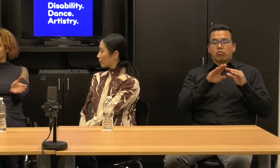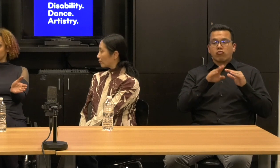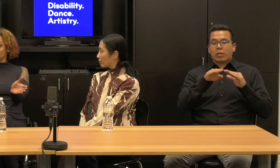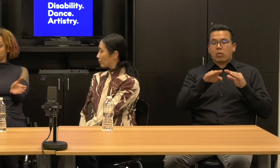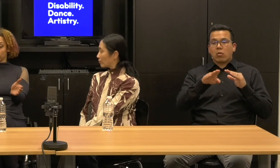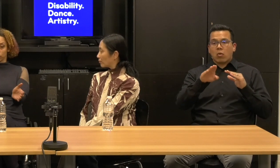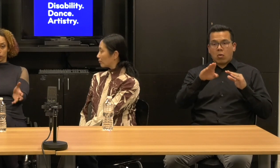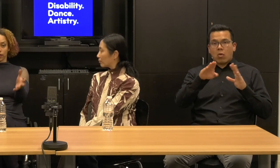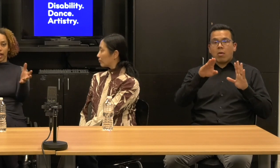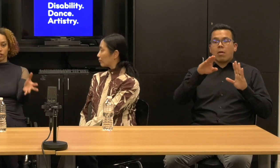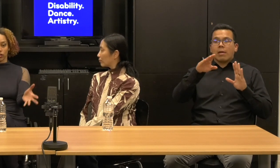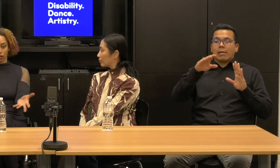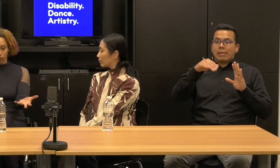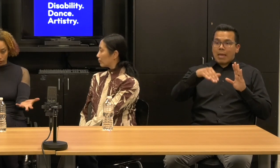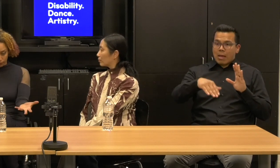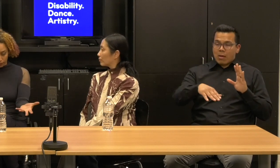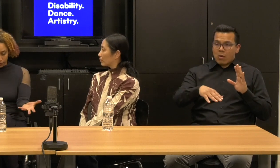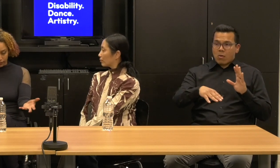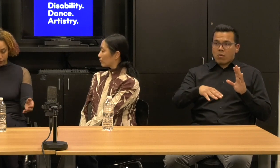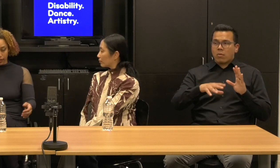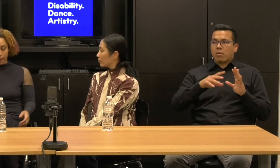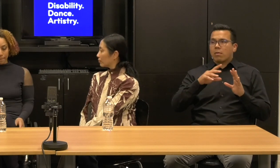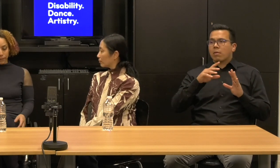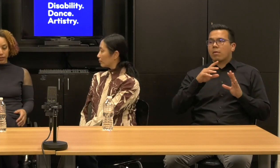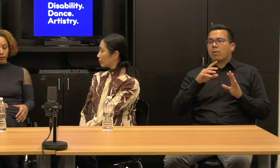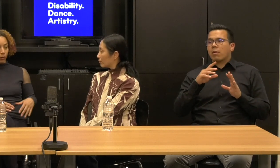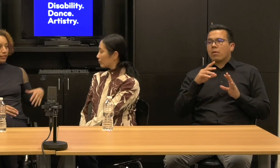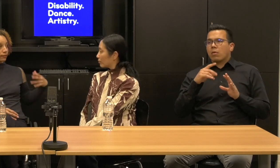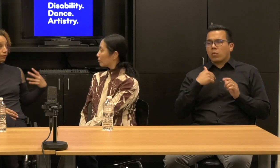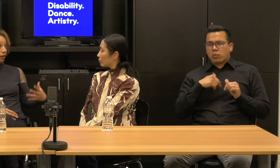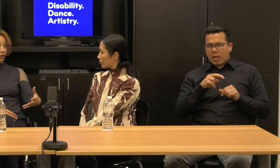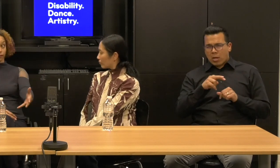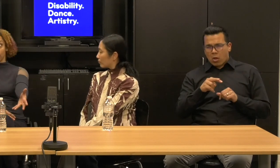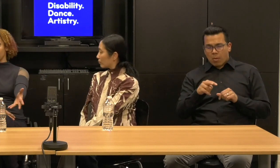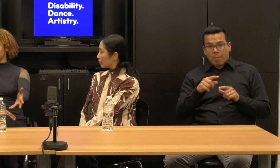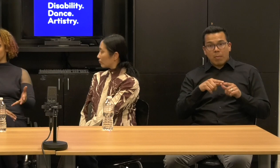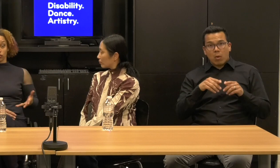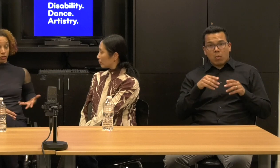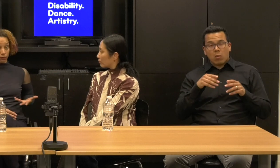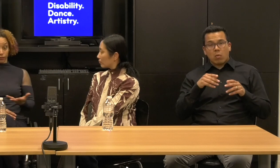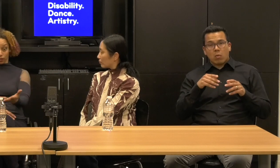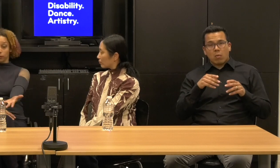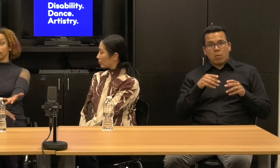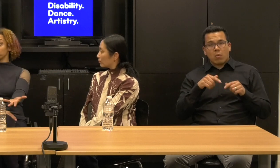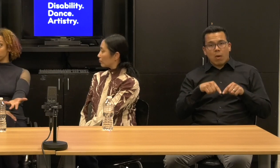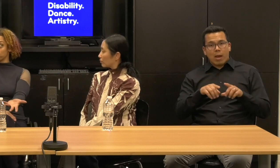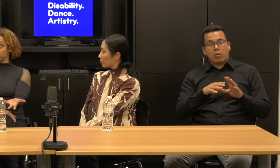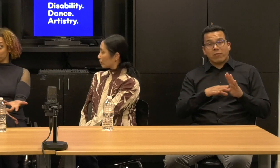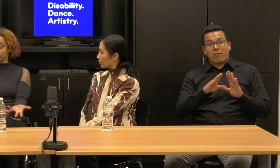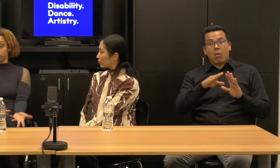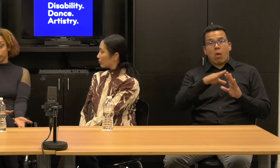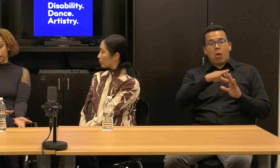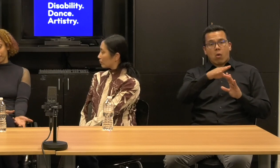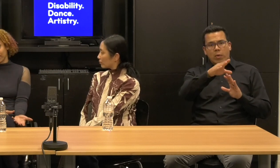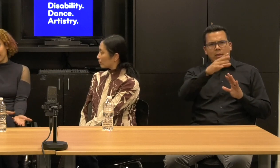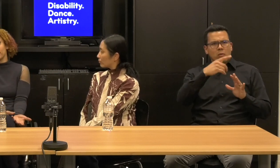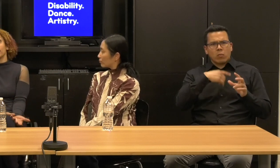downstream and we sort of catch it and look for a while. But while it's flowing fast is just flowing and we would go with it.